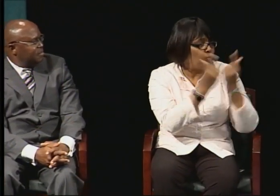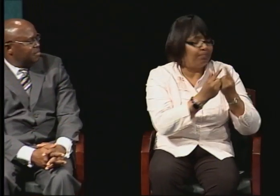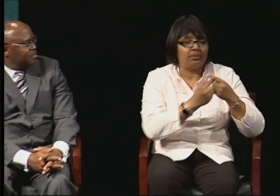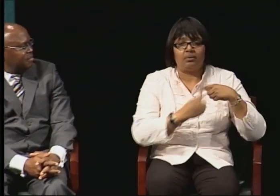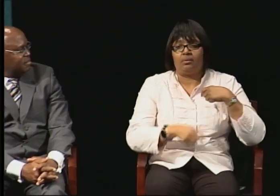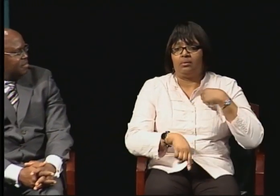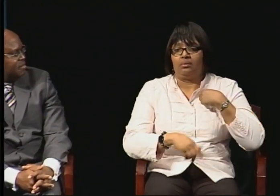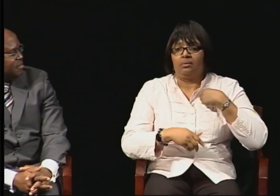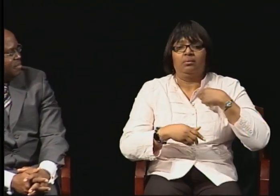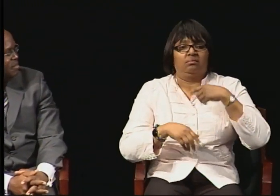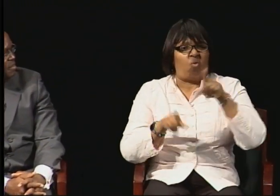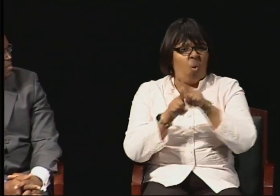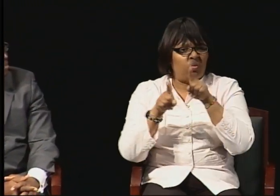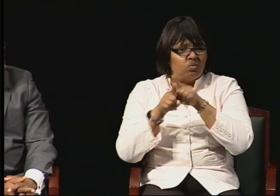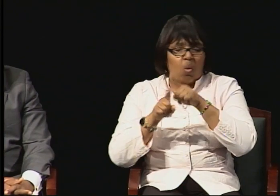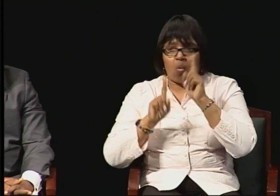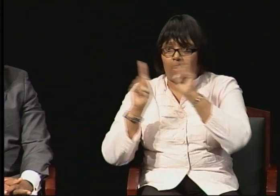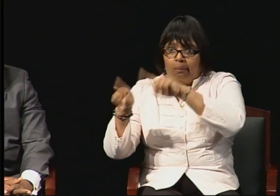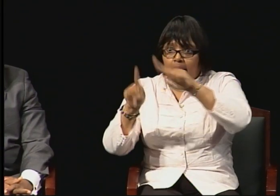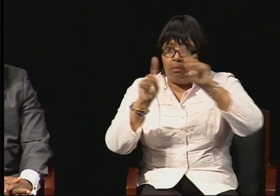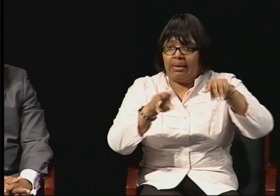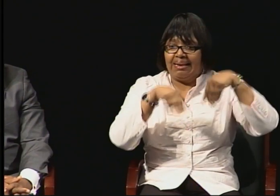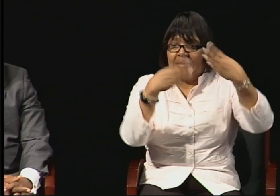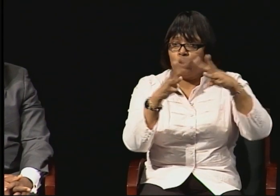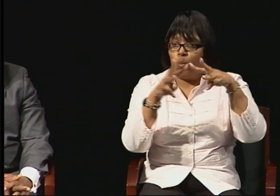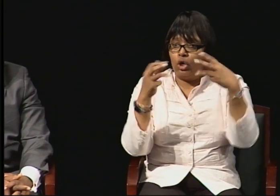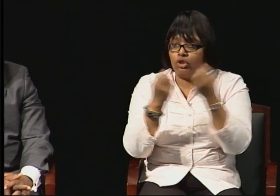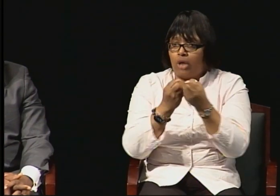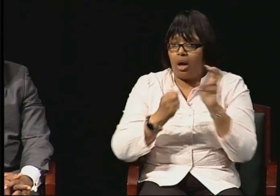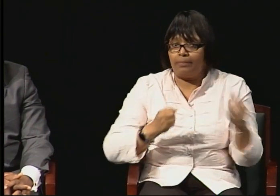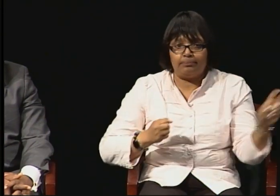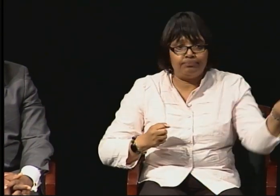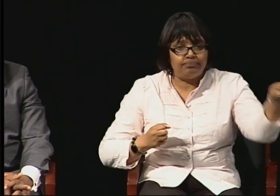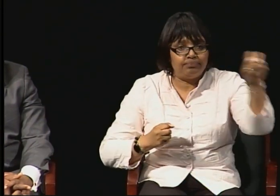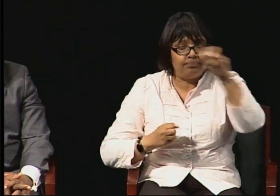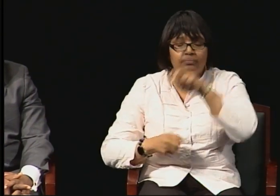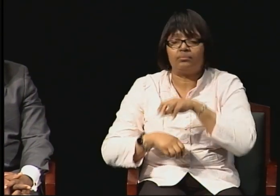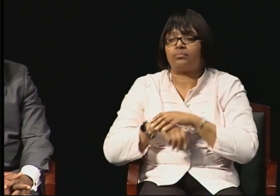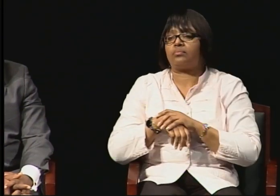giving workshops related to social work